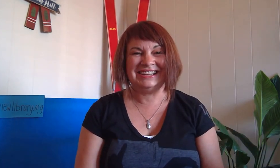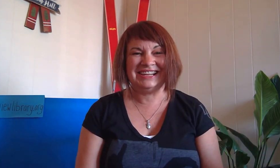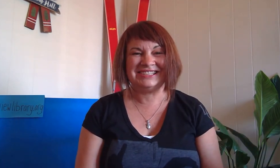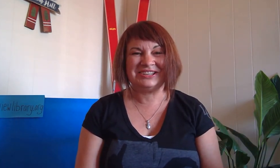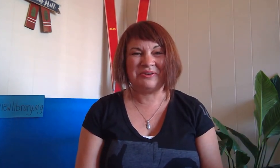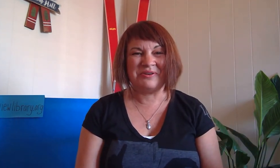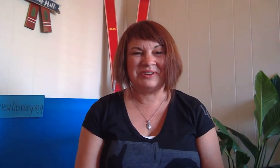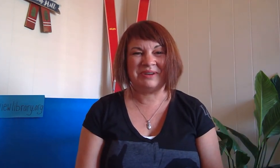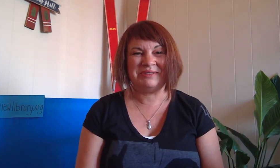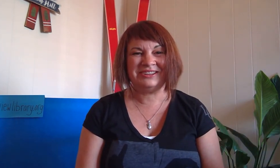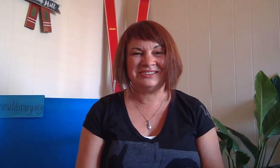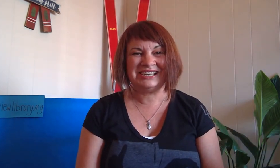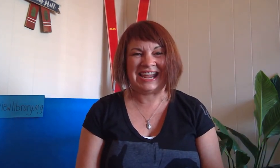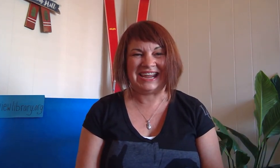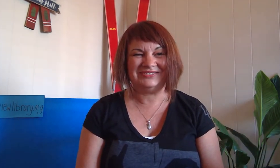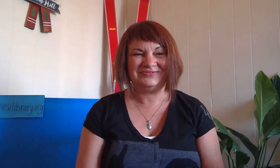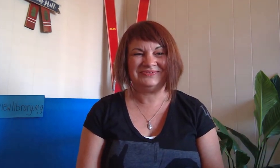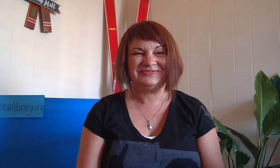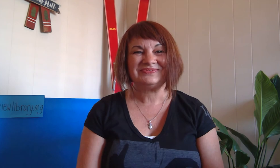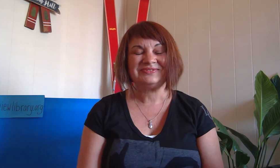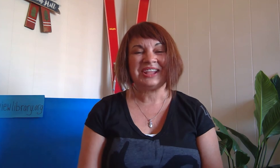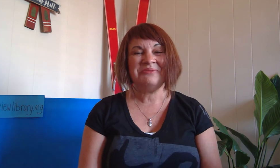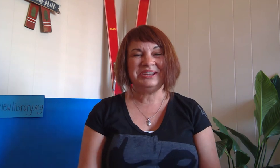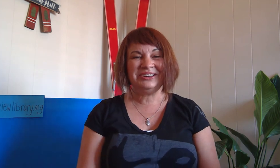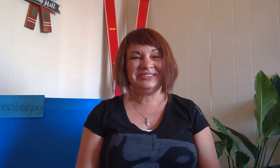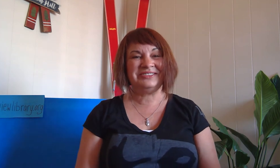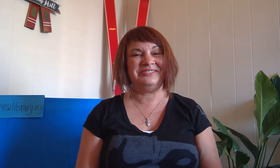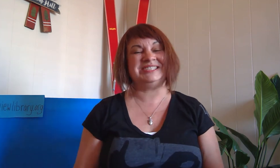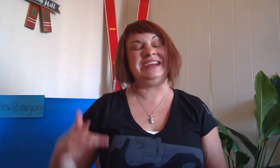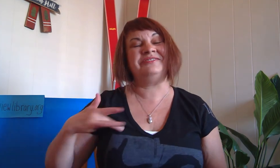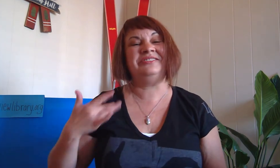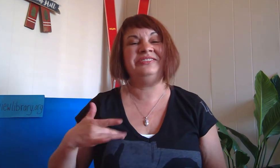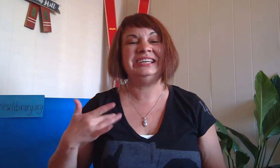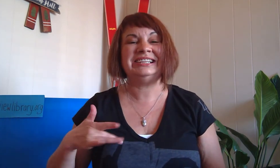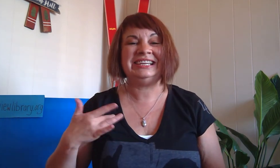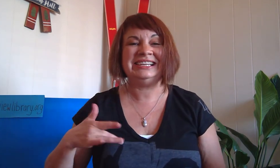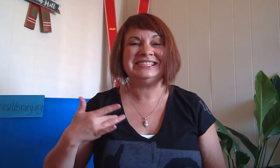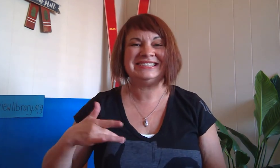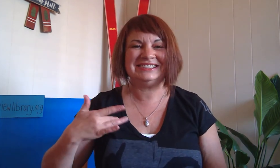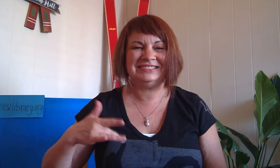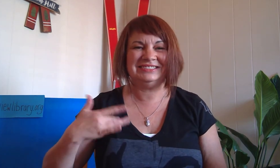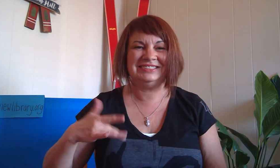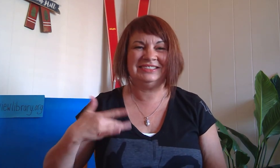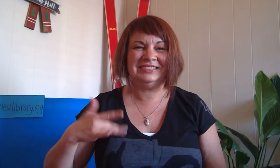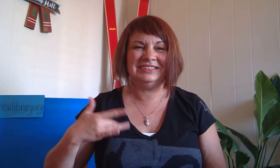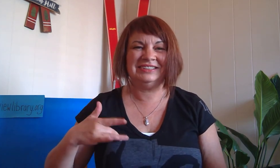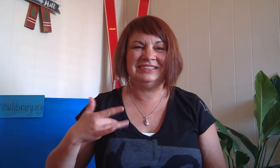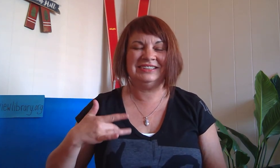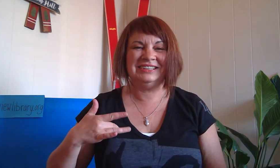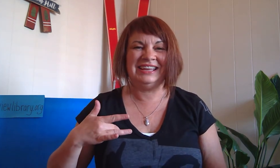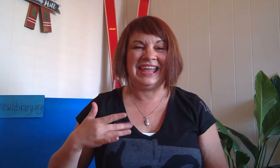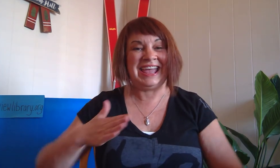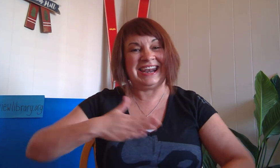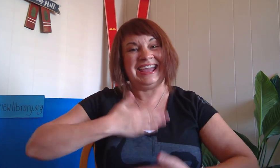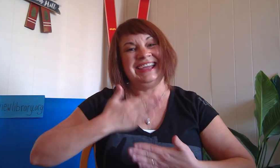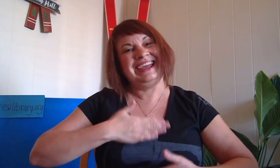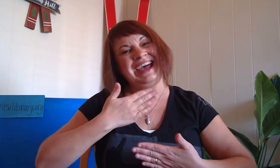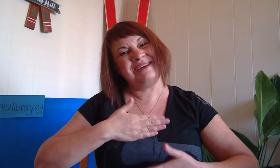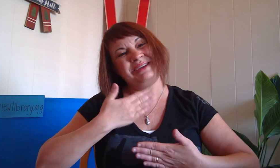let's go over what we learned today we learned the sign for feelings and happy